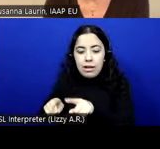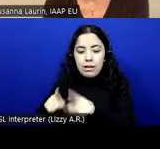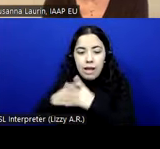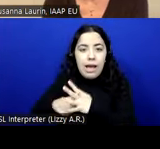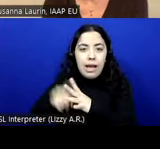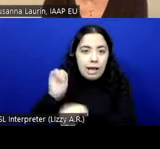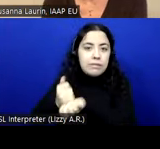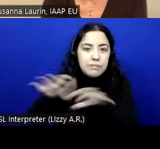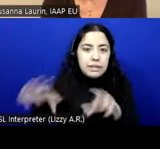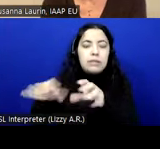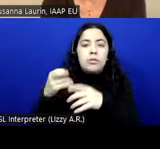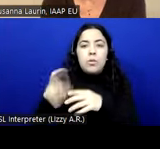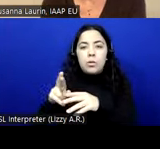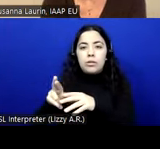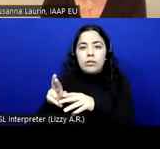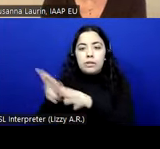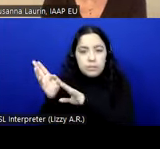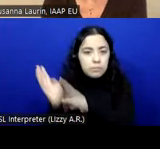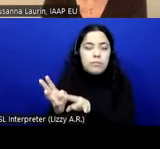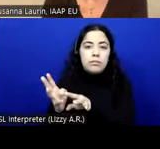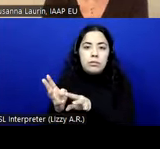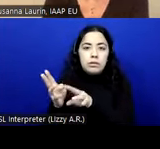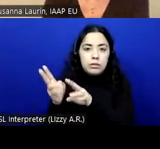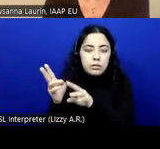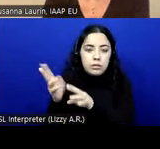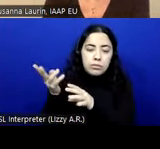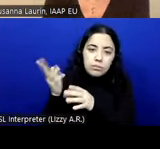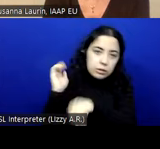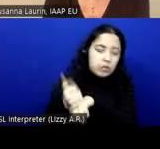that's the definition of closed functionality. Classical example of a system with closed